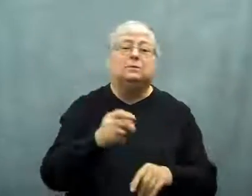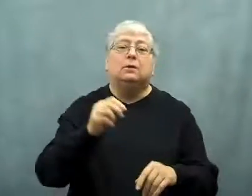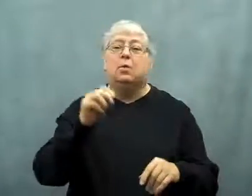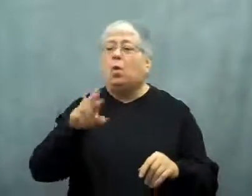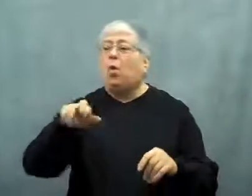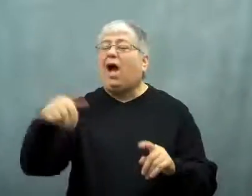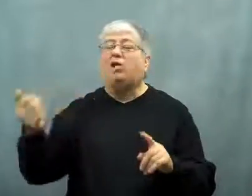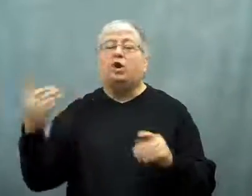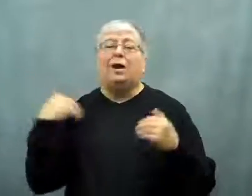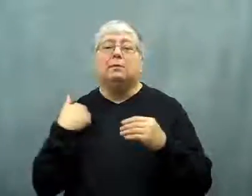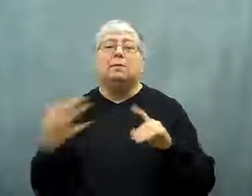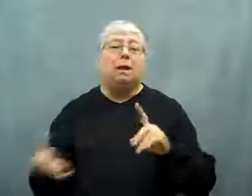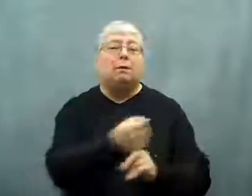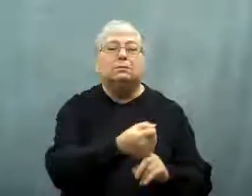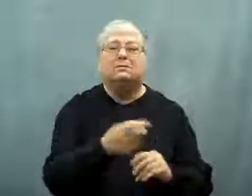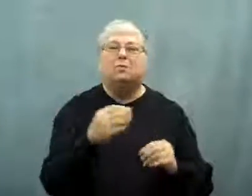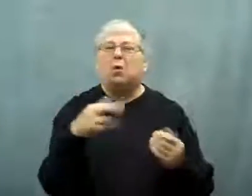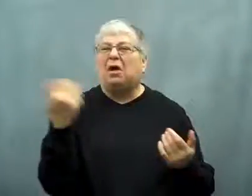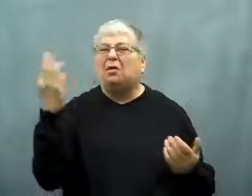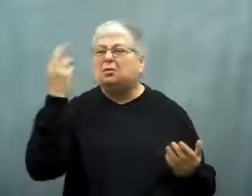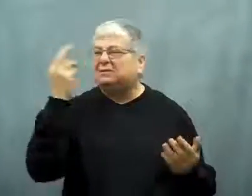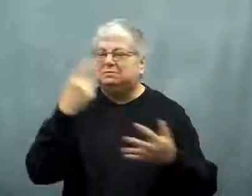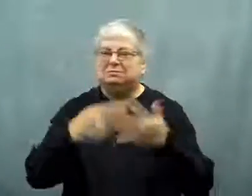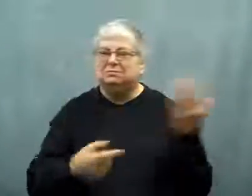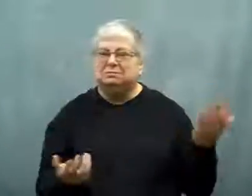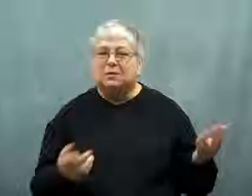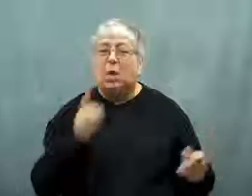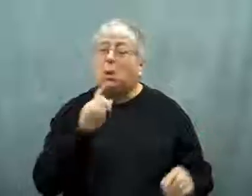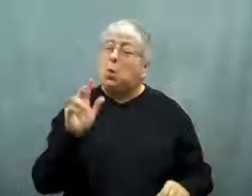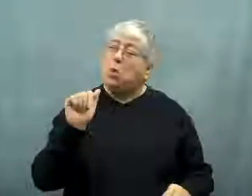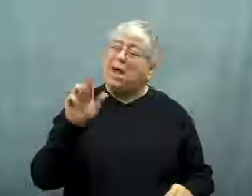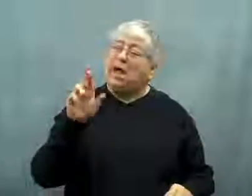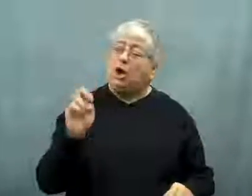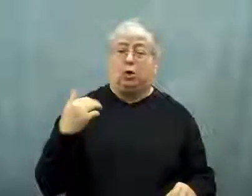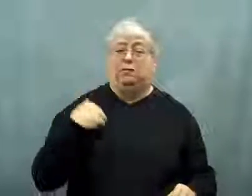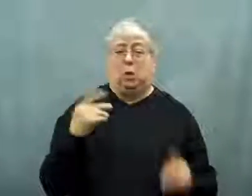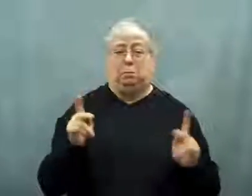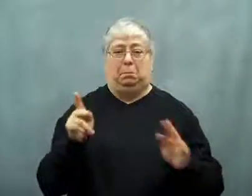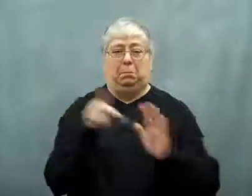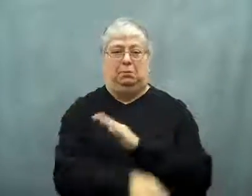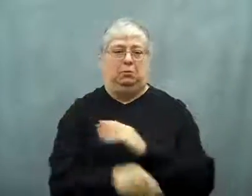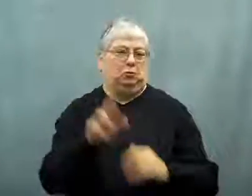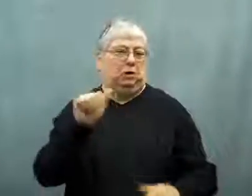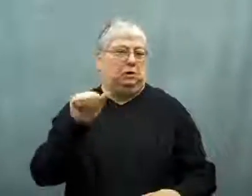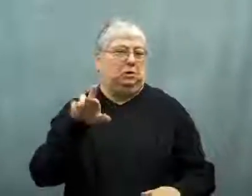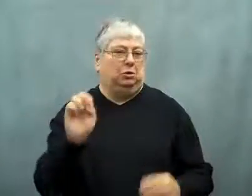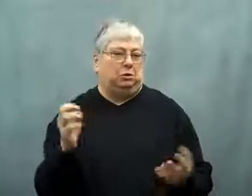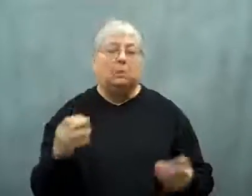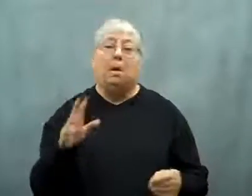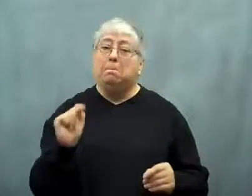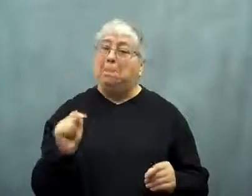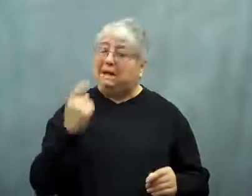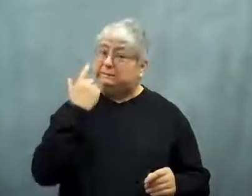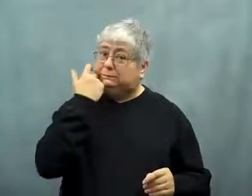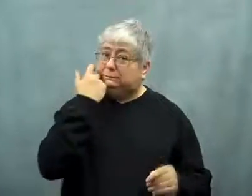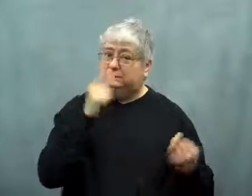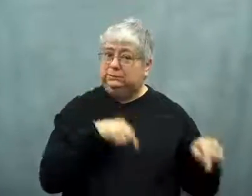getting attacked by other animals or some other reason. Very rarely is it because humans killed them.